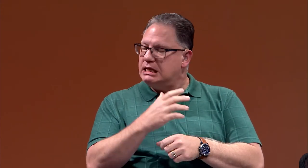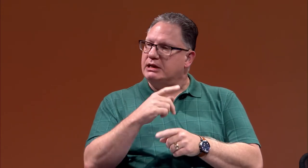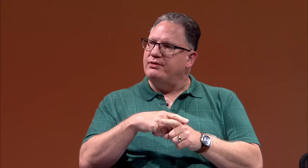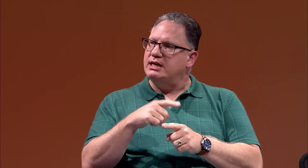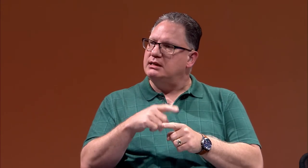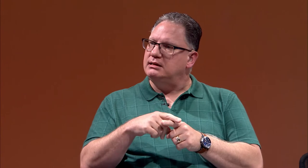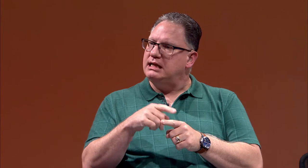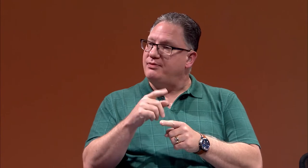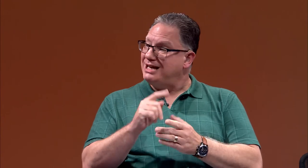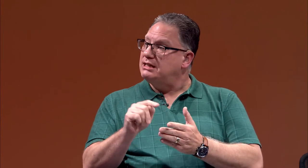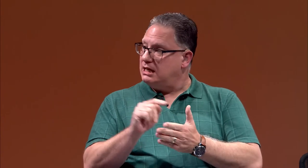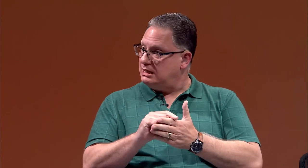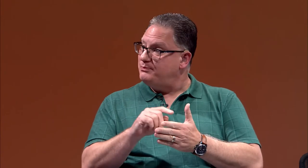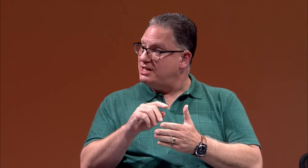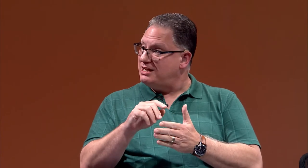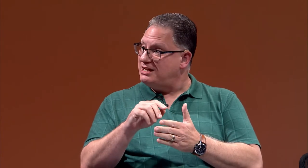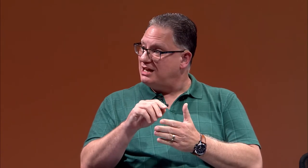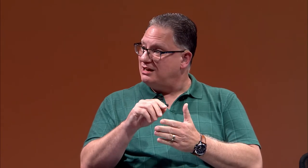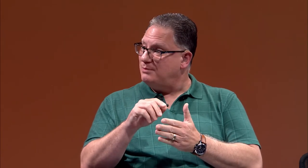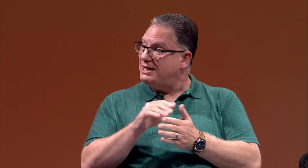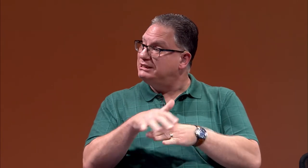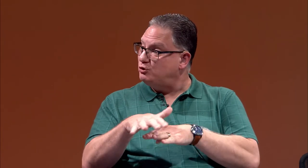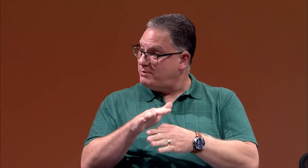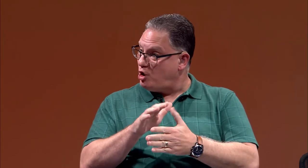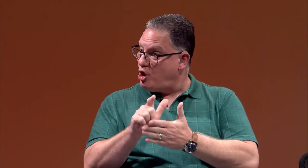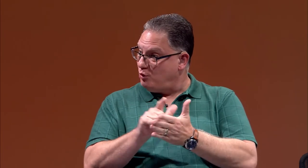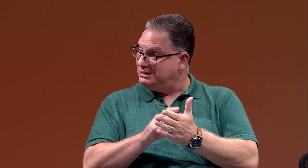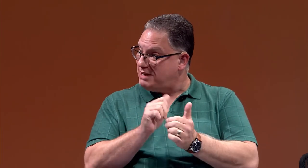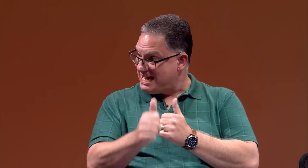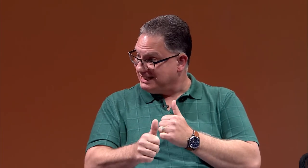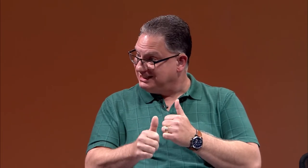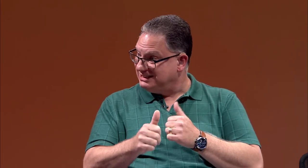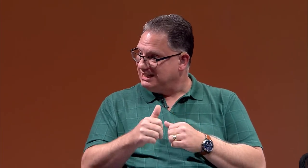And then, at that time, the Mainstreaming Law was passed